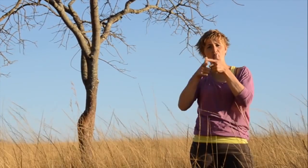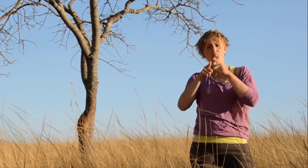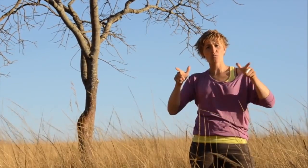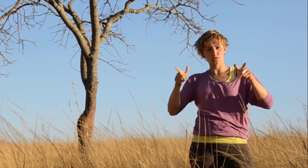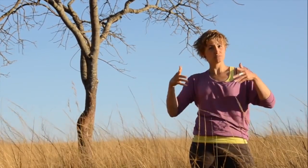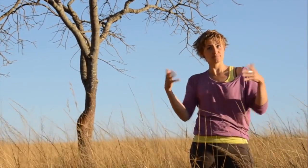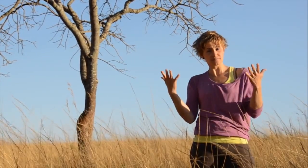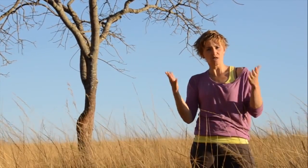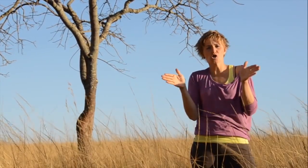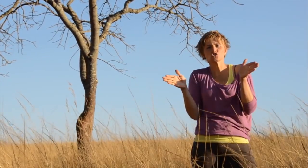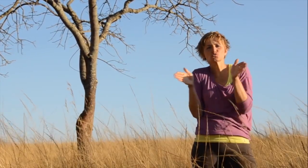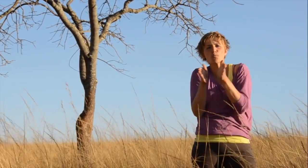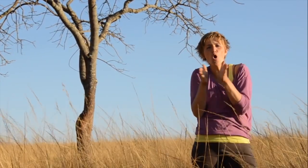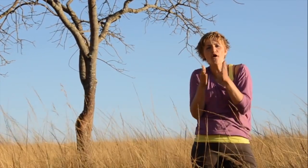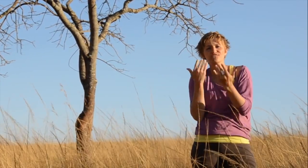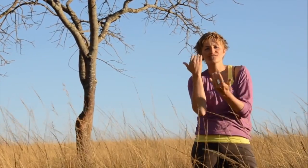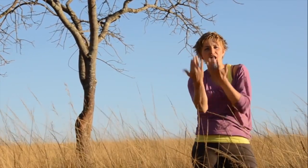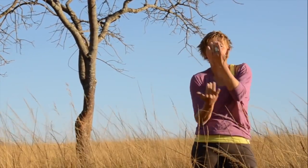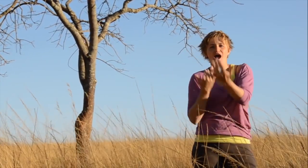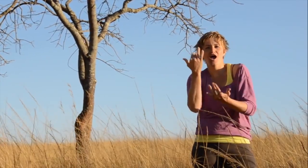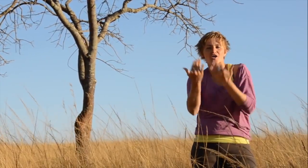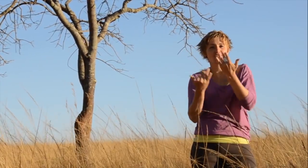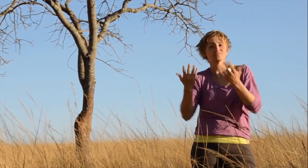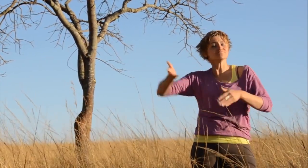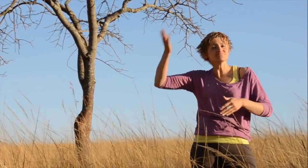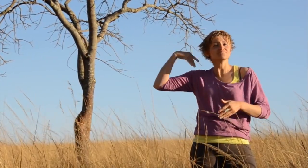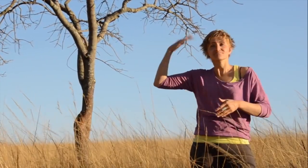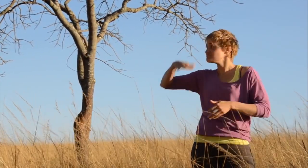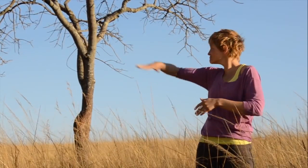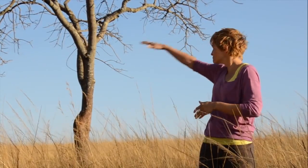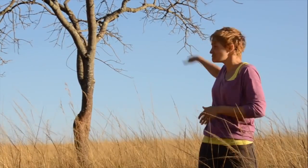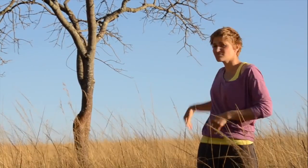in SiSwati as there are often lightning strikes’